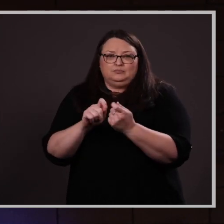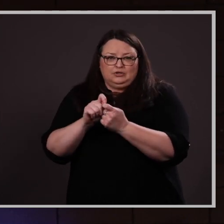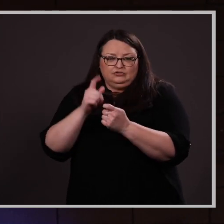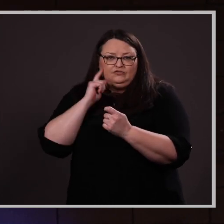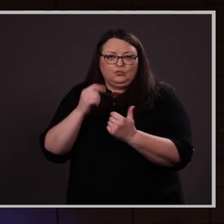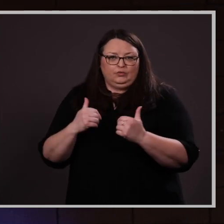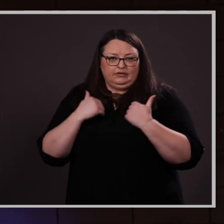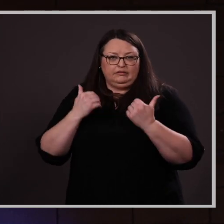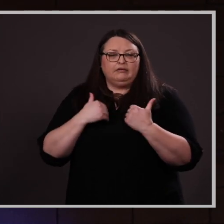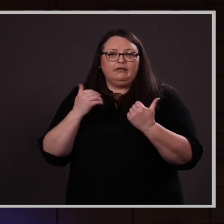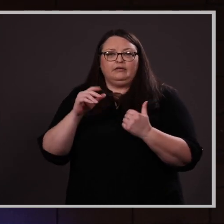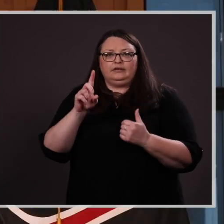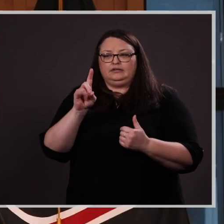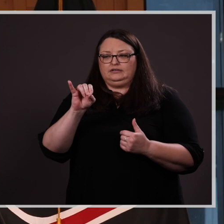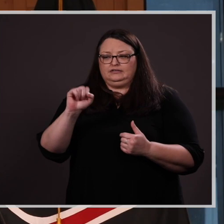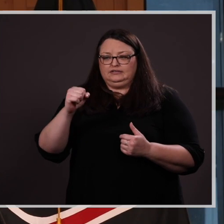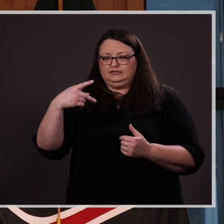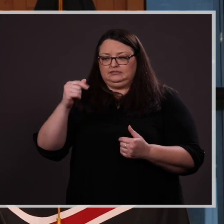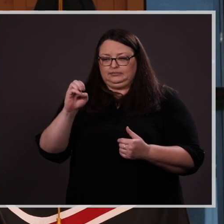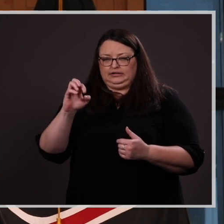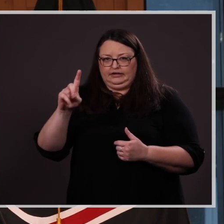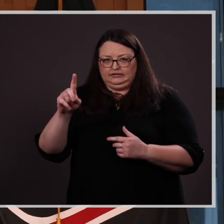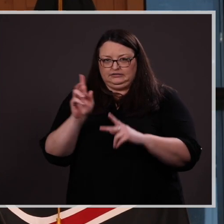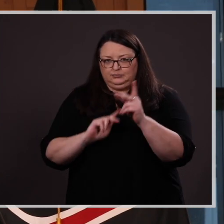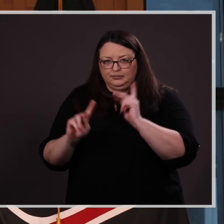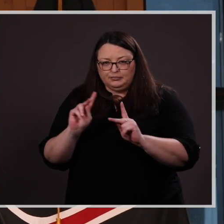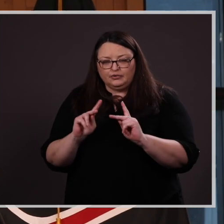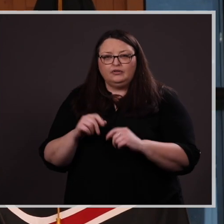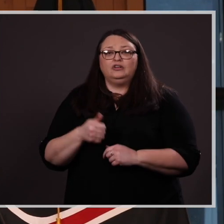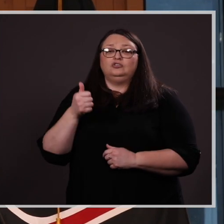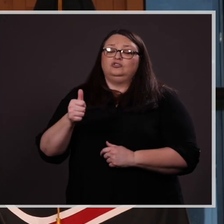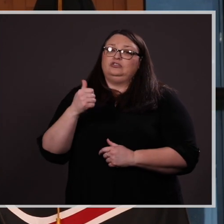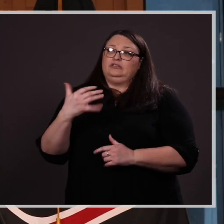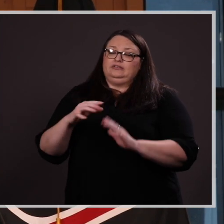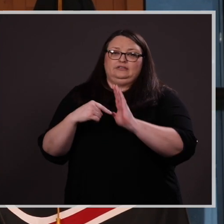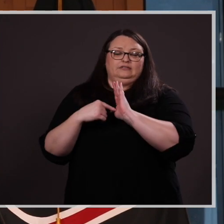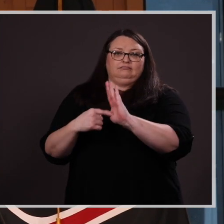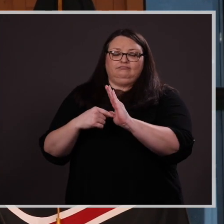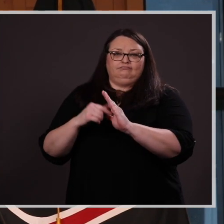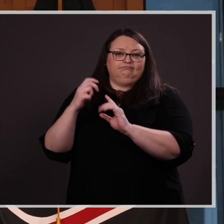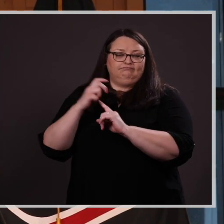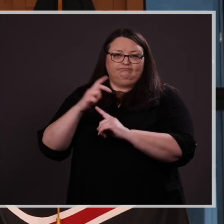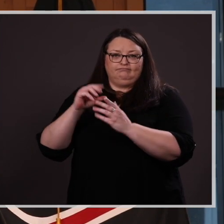and displaced people. Aya Yousuf is a model student and citizen,